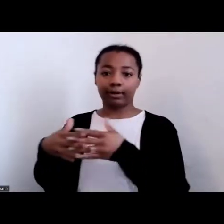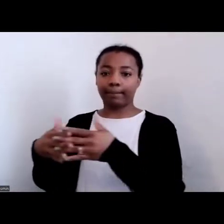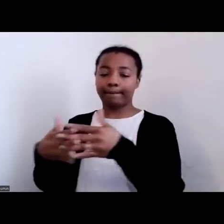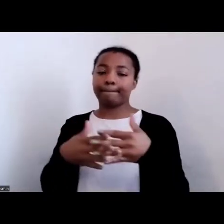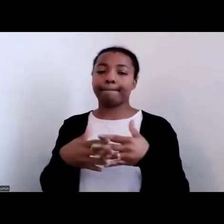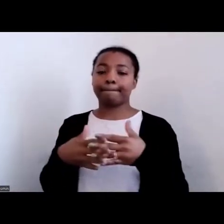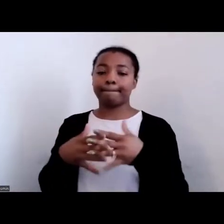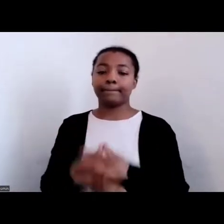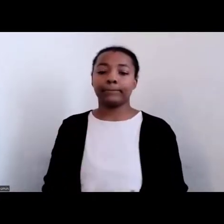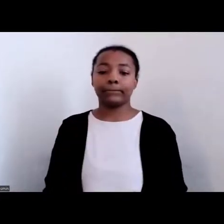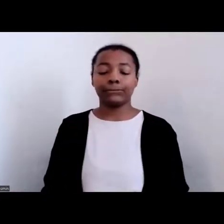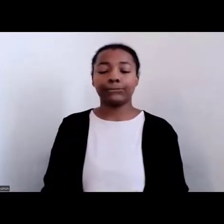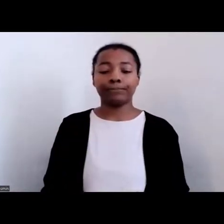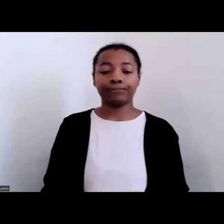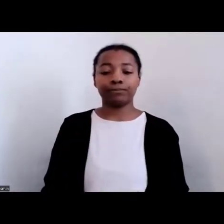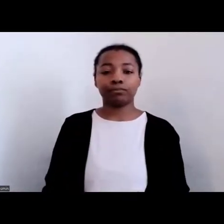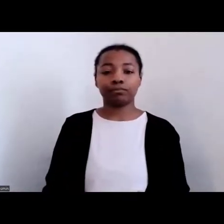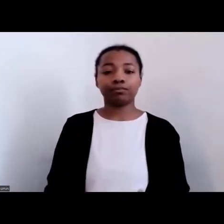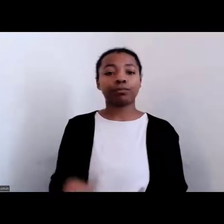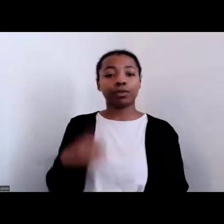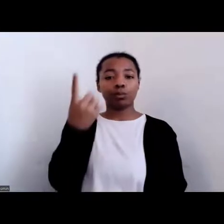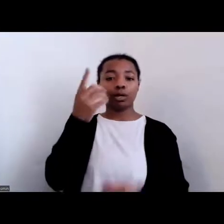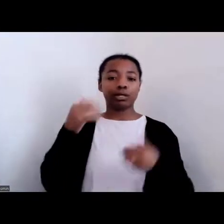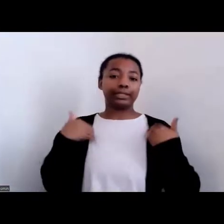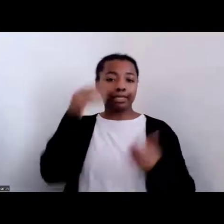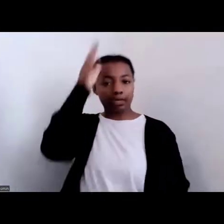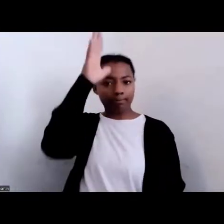I had a young man come up to me at one point after giving a